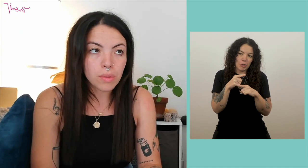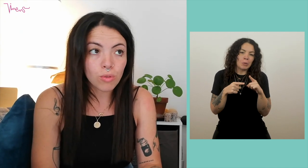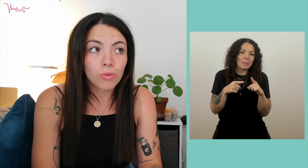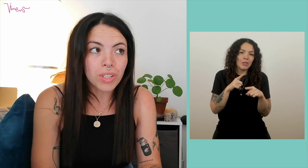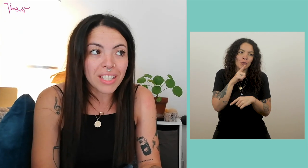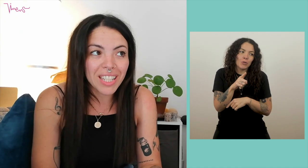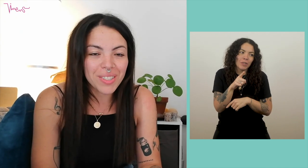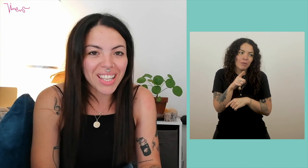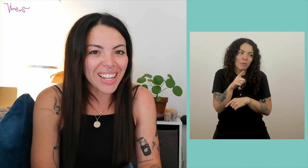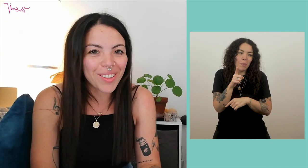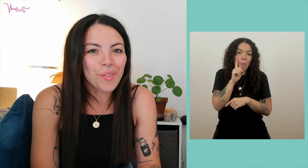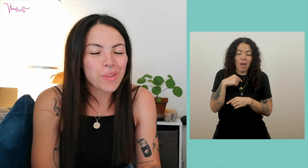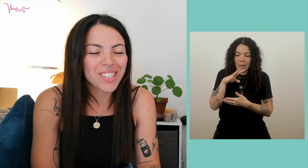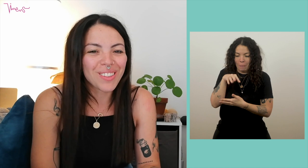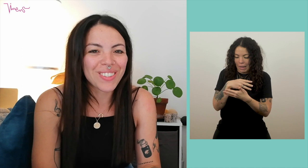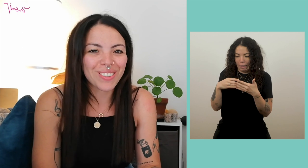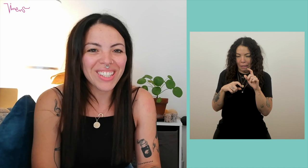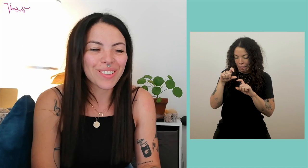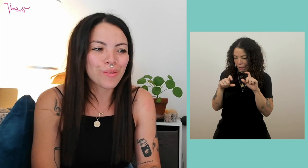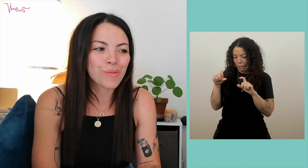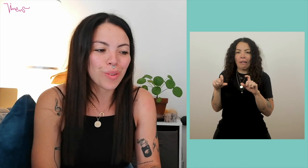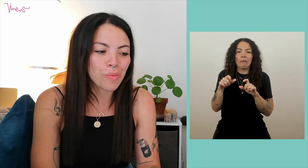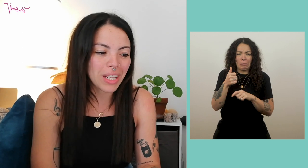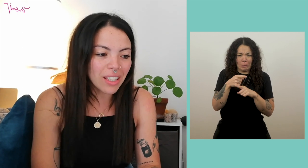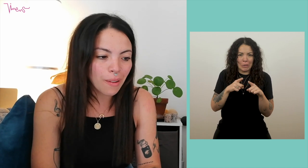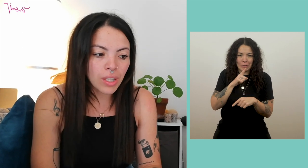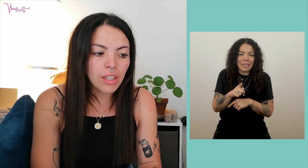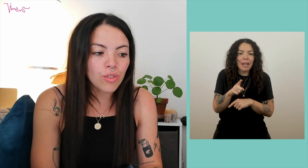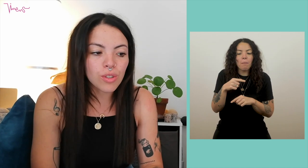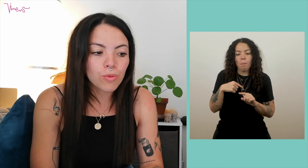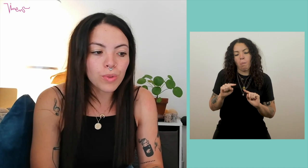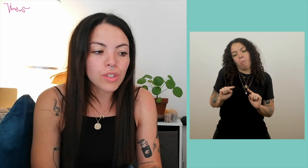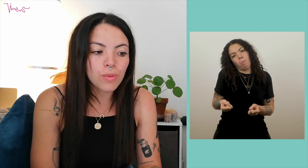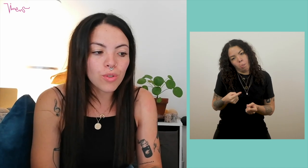Because suddenly, I managed to stall a small half day in my schedule. And when I say half a day,